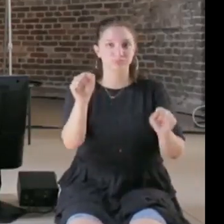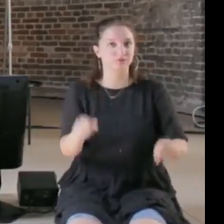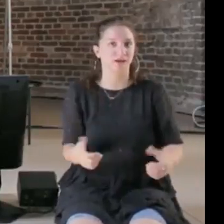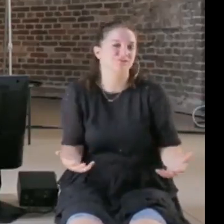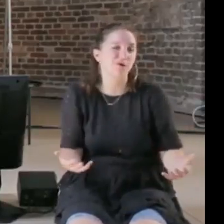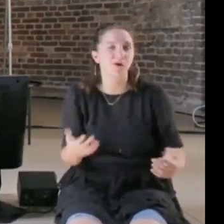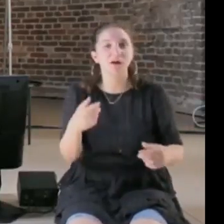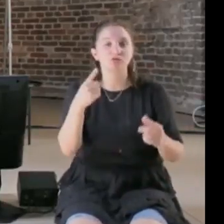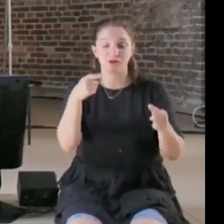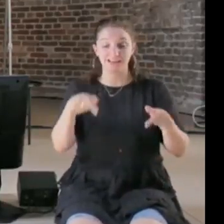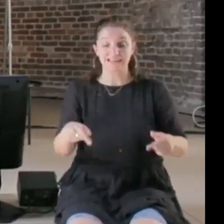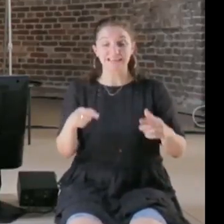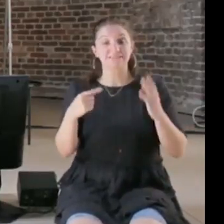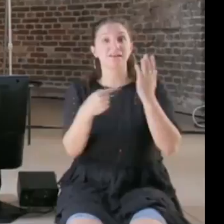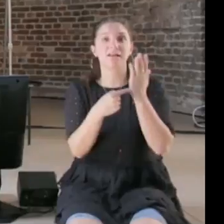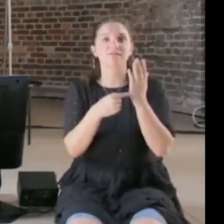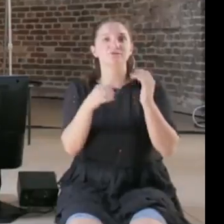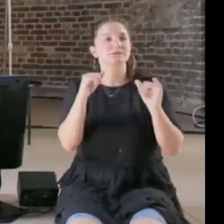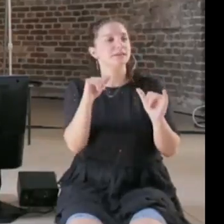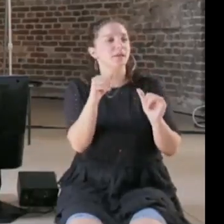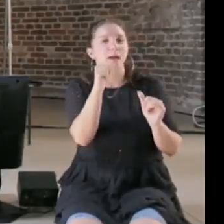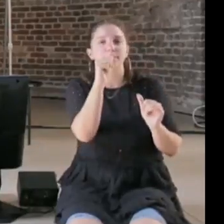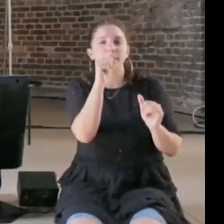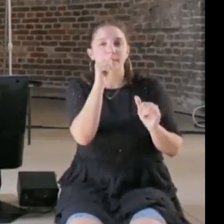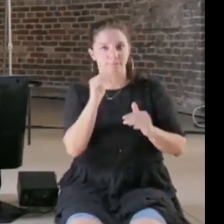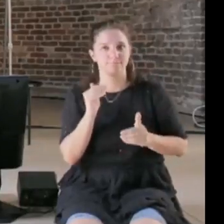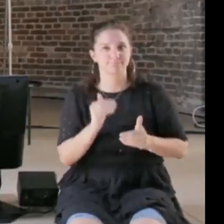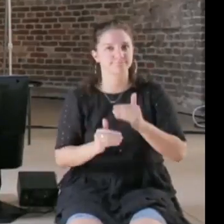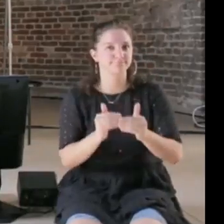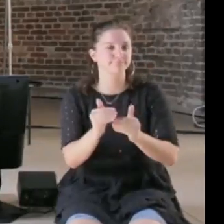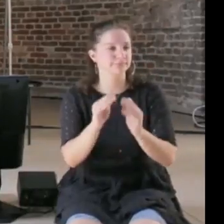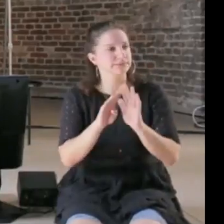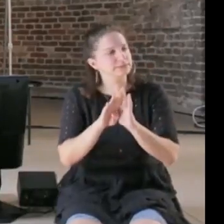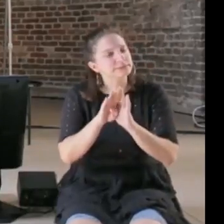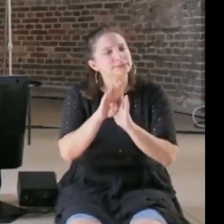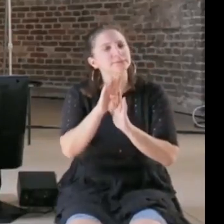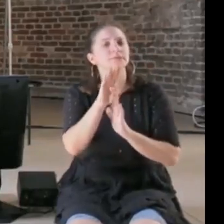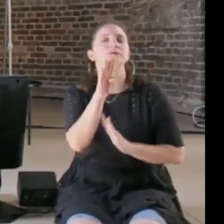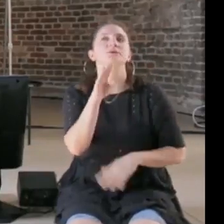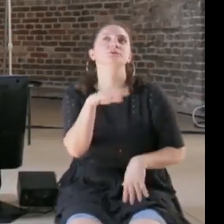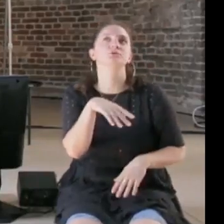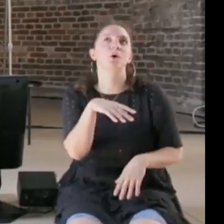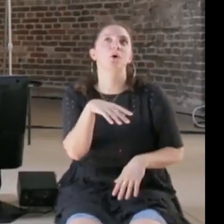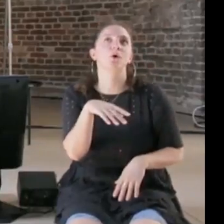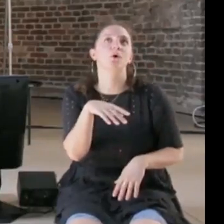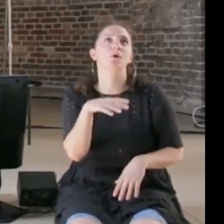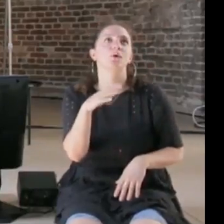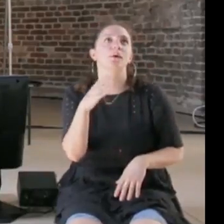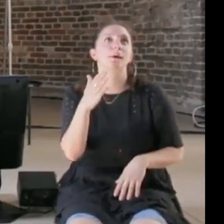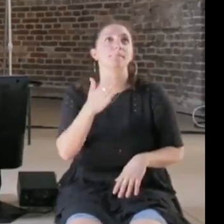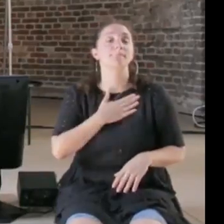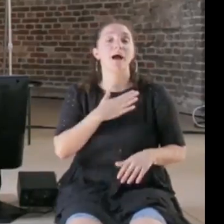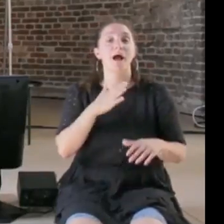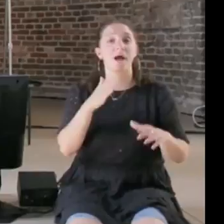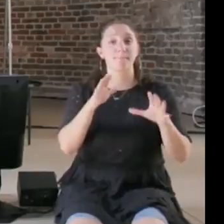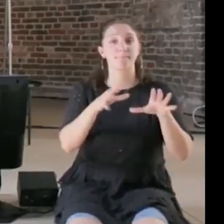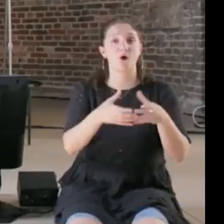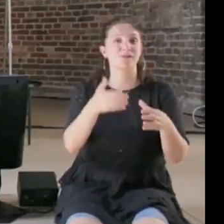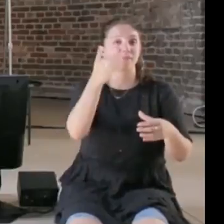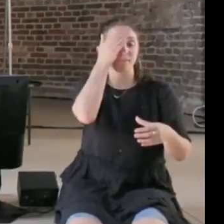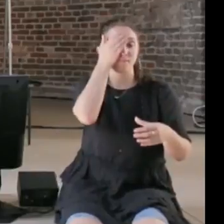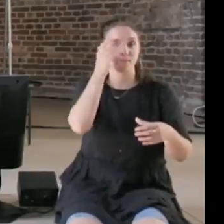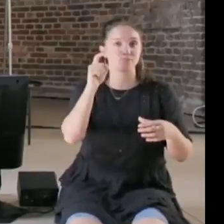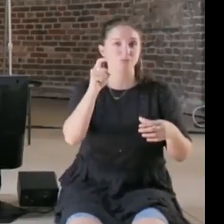and its regulation, and I mean my party The Pirate Party we're sometimes accused of just